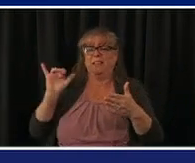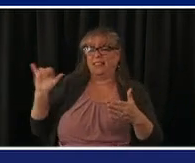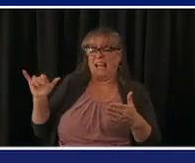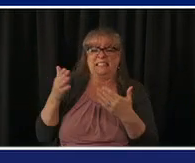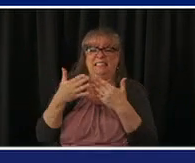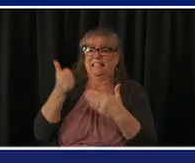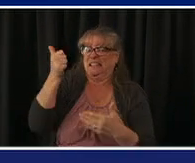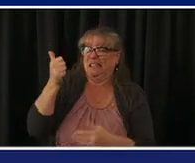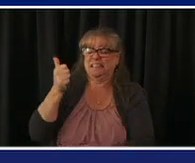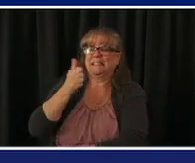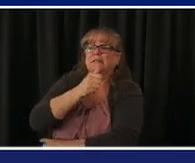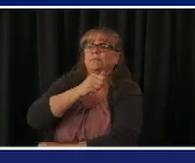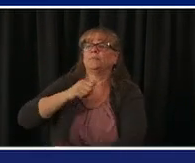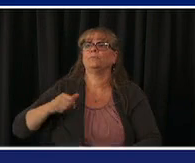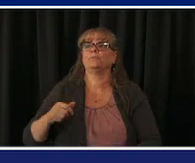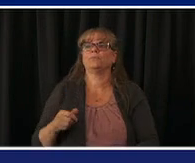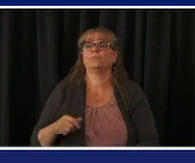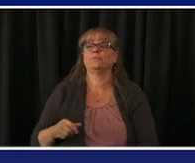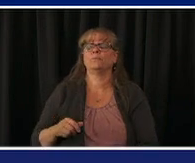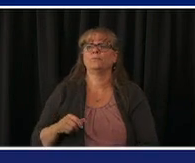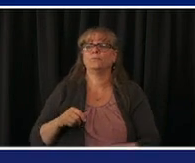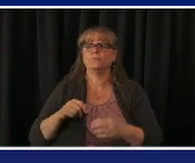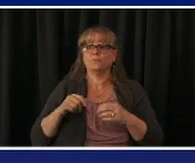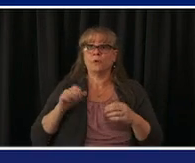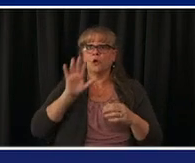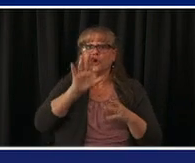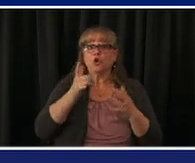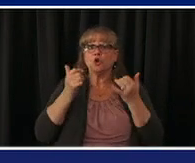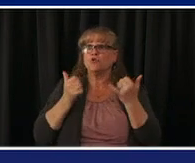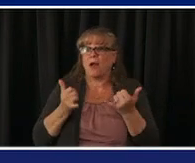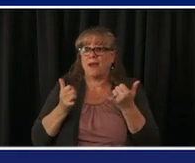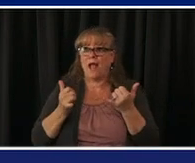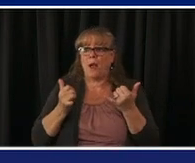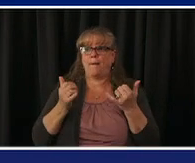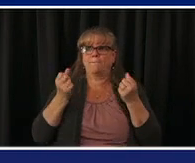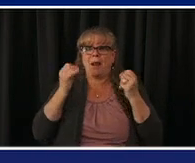generally now full from the 50 and up category uh over the next few days but they'll be opening